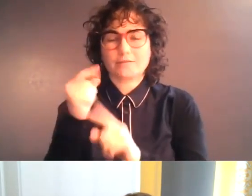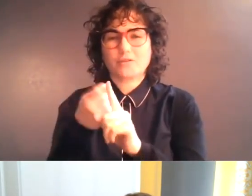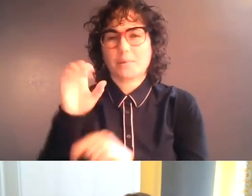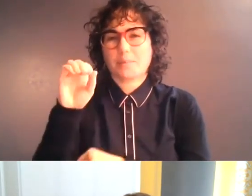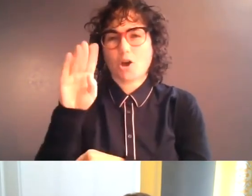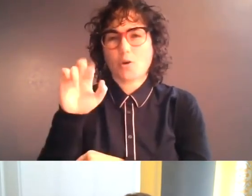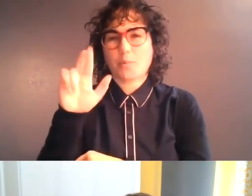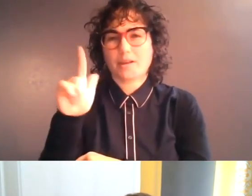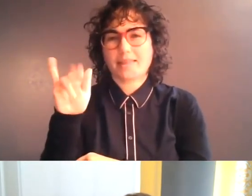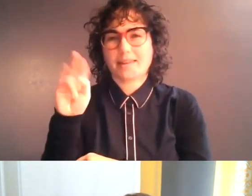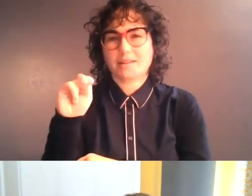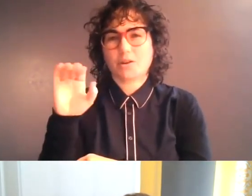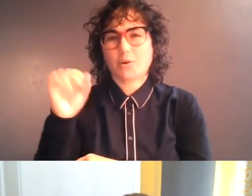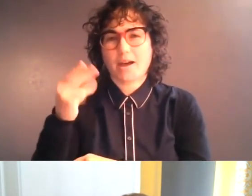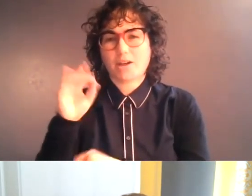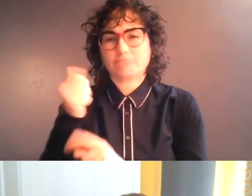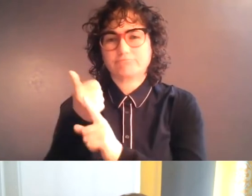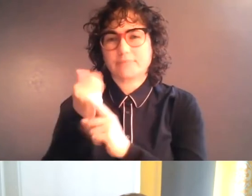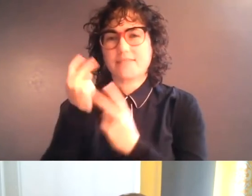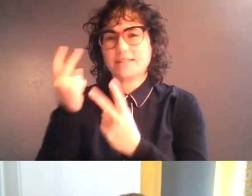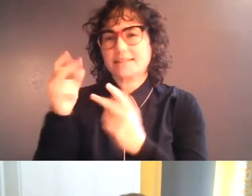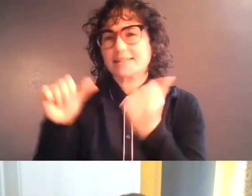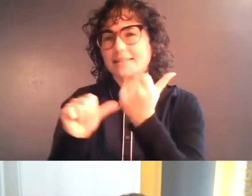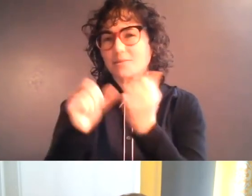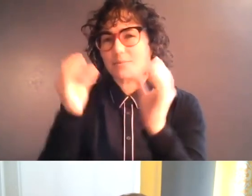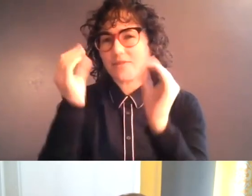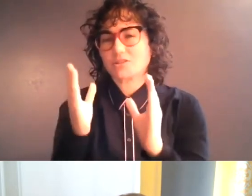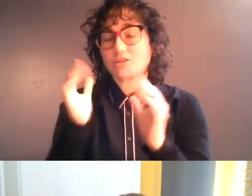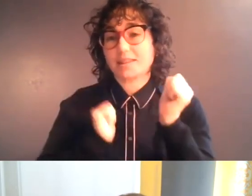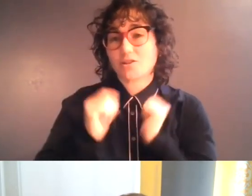where he is Visiting Assistant Professor of Theatre and Drama at Oberlin College. Jason